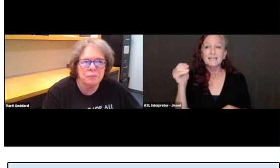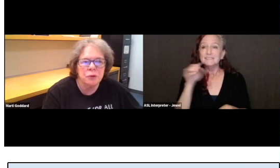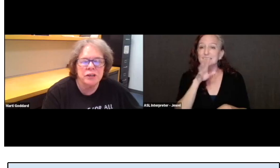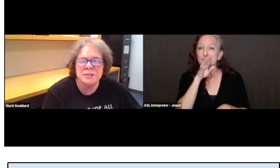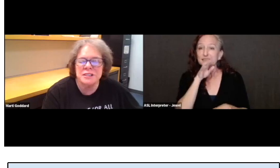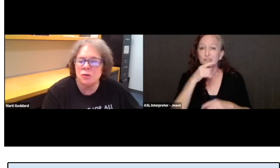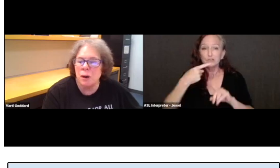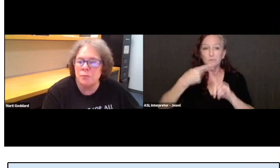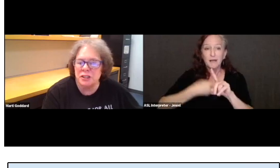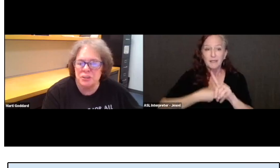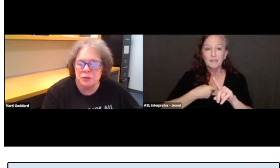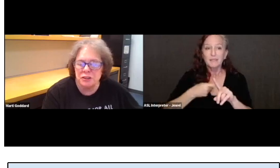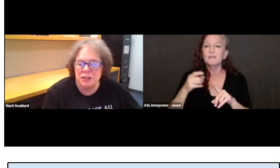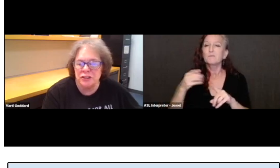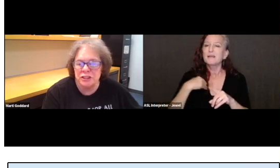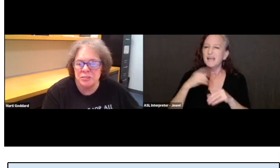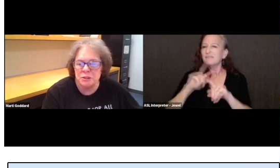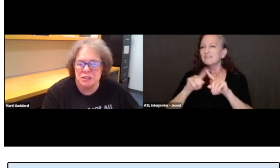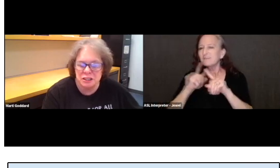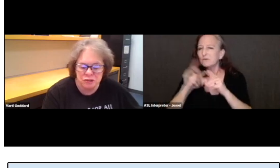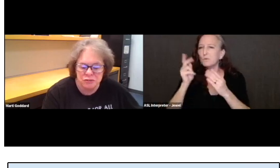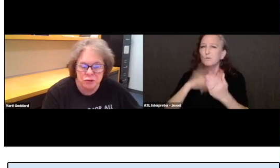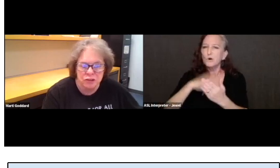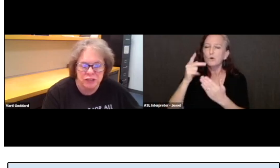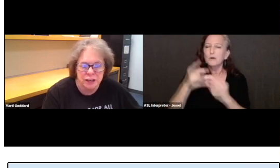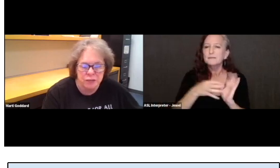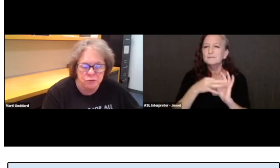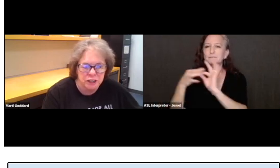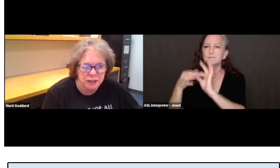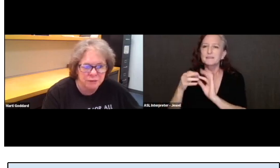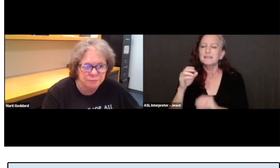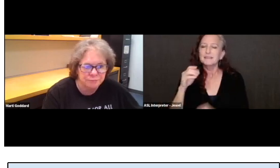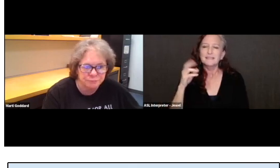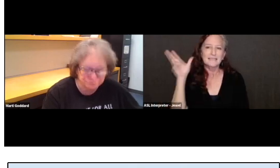Programs in collaboration with the Hearing and Speech Center of Northern California.